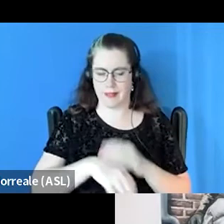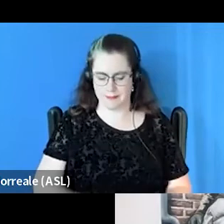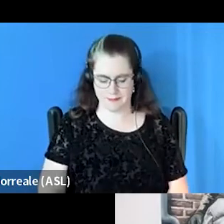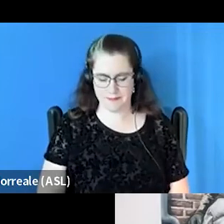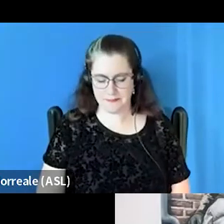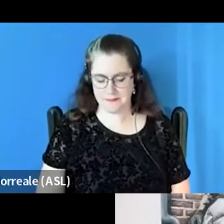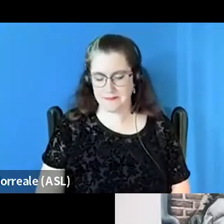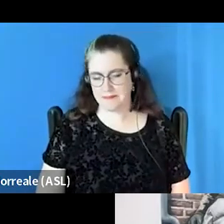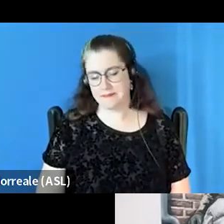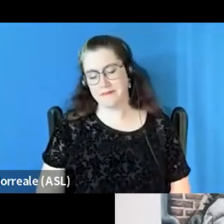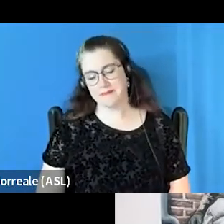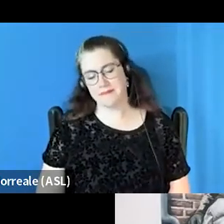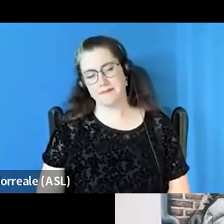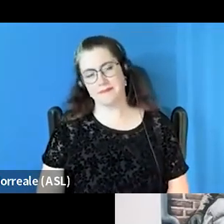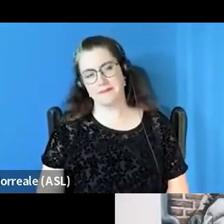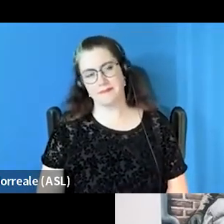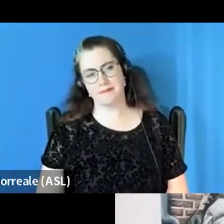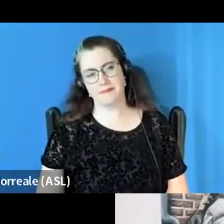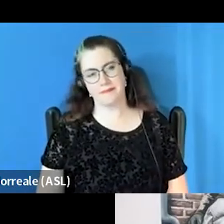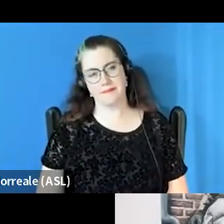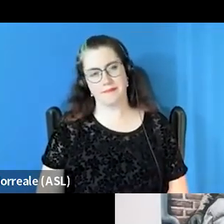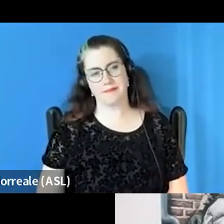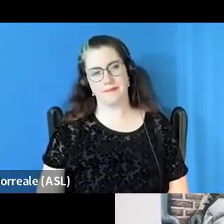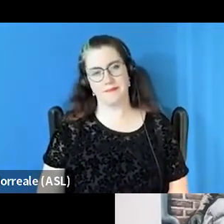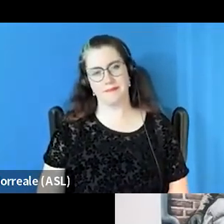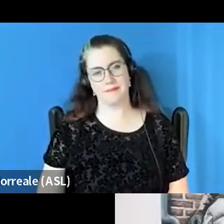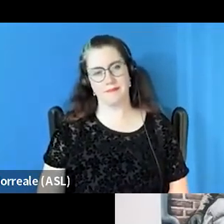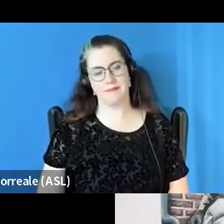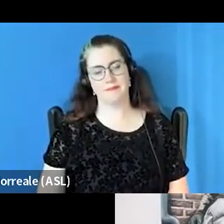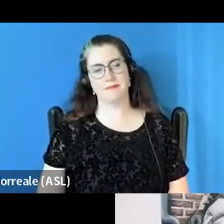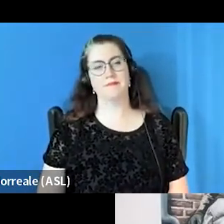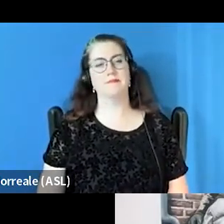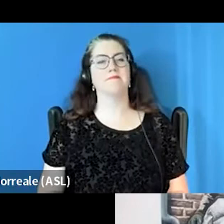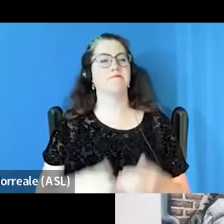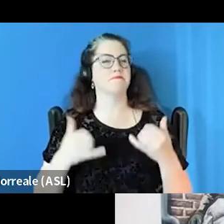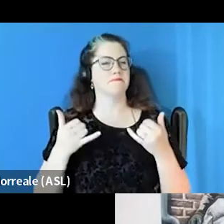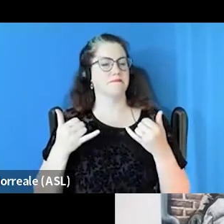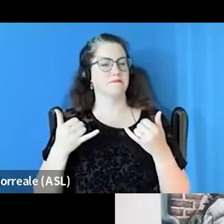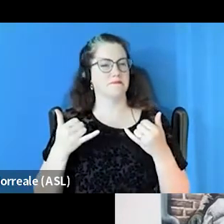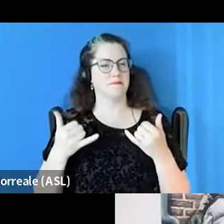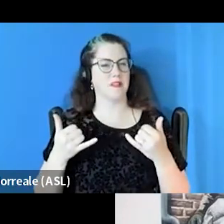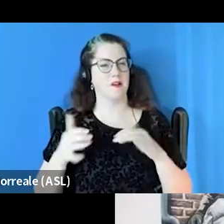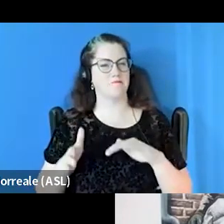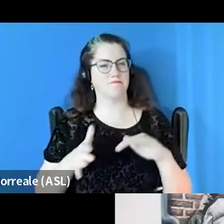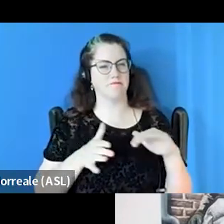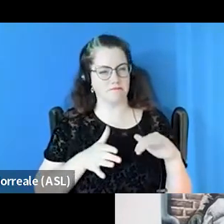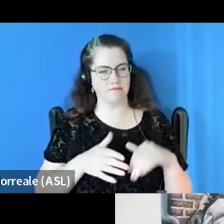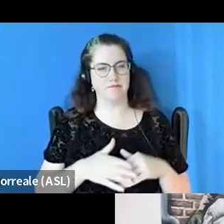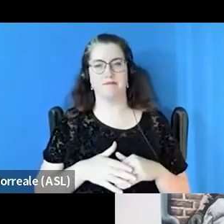Yeah, well, let's turn to, I'm glad you're firing all cylinders